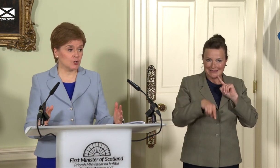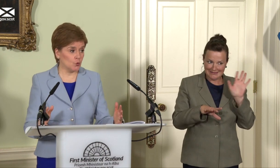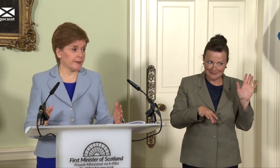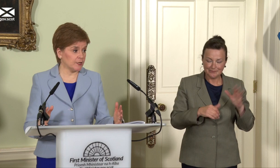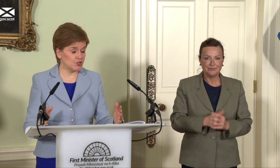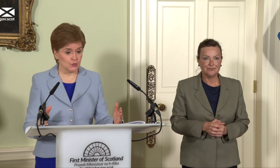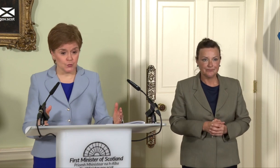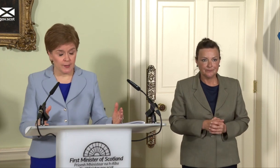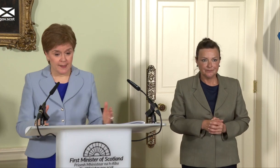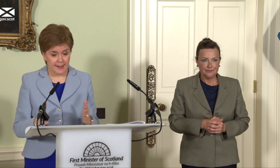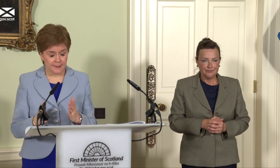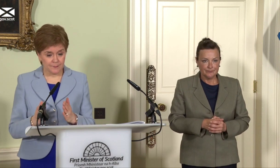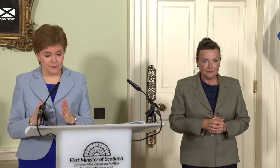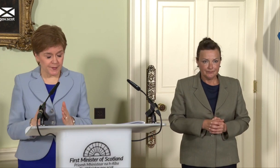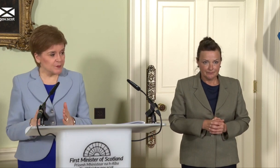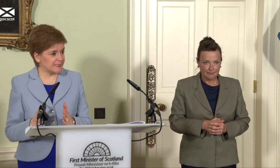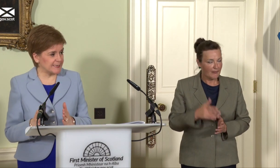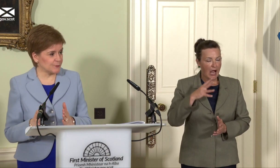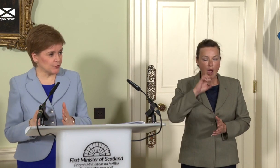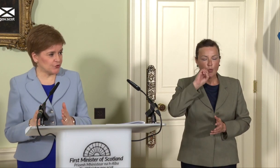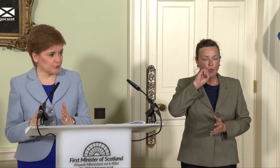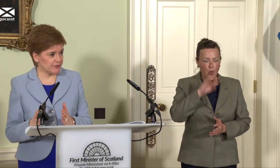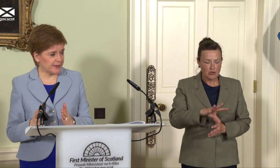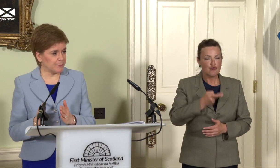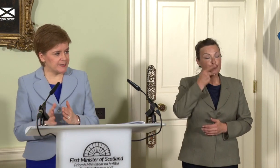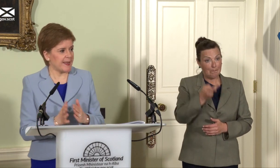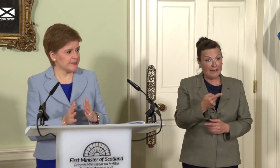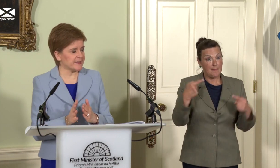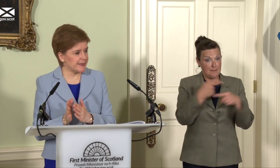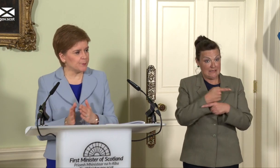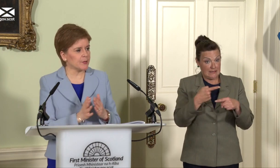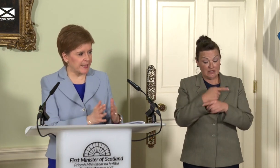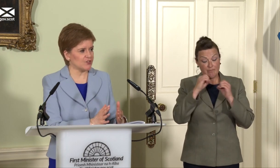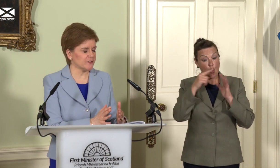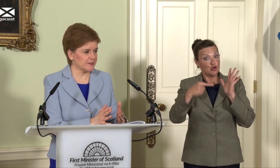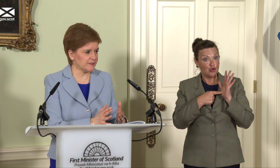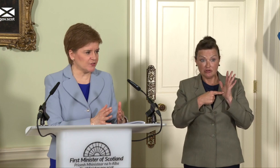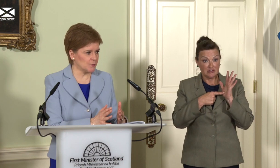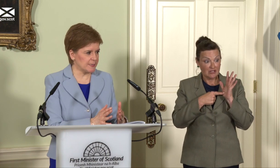going to repeat the mistakes of Boris Johnson and pretend that implications of the decisions we take